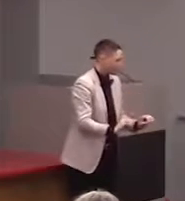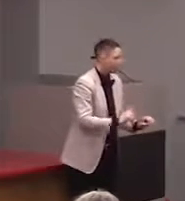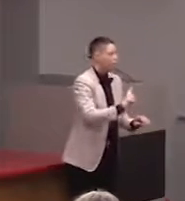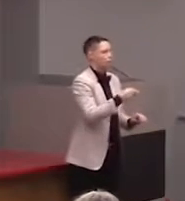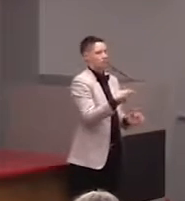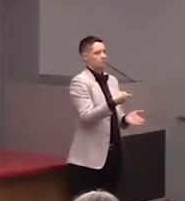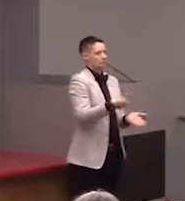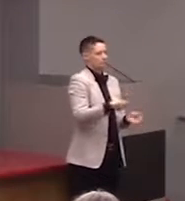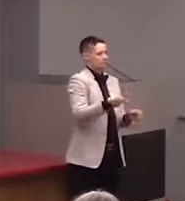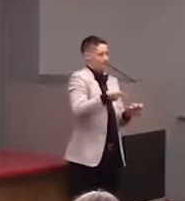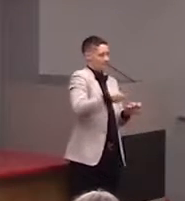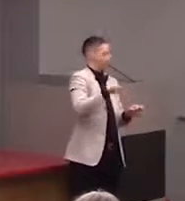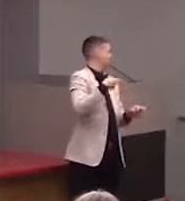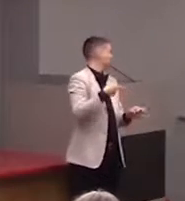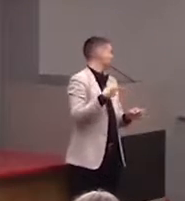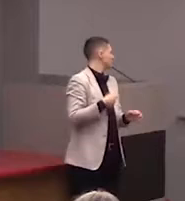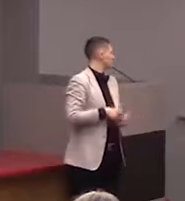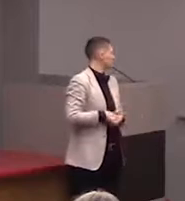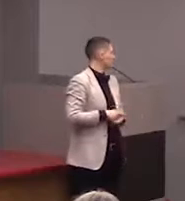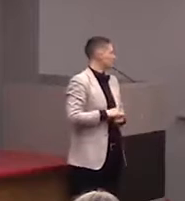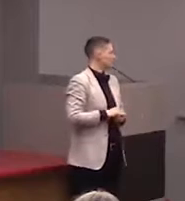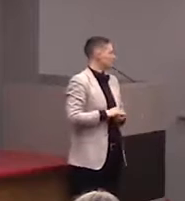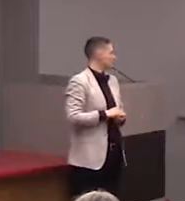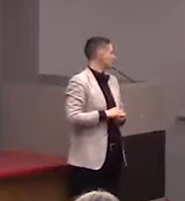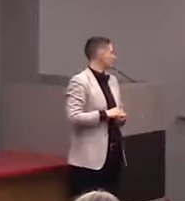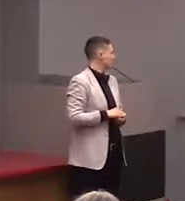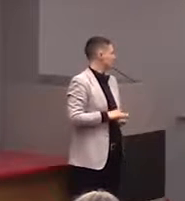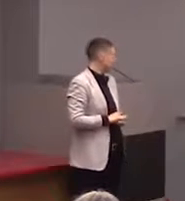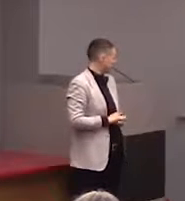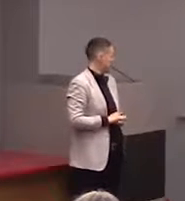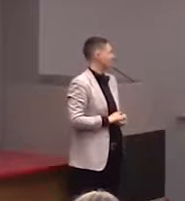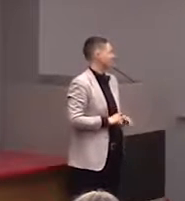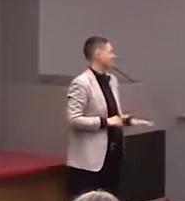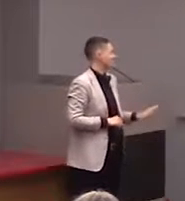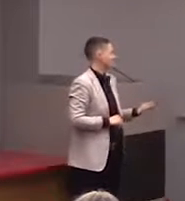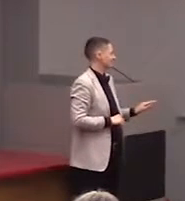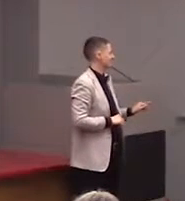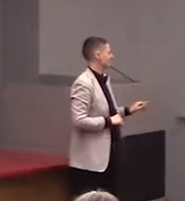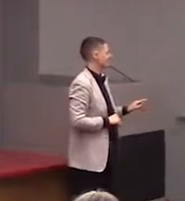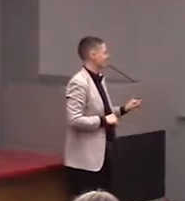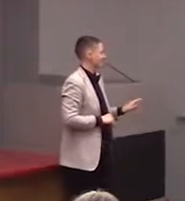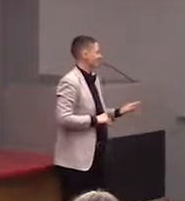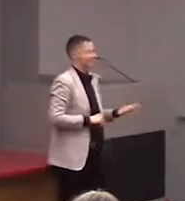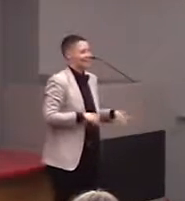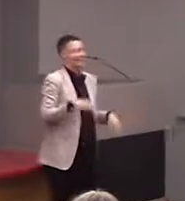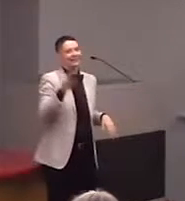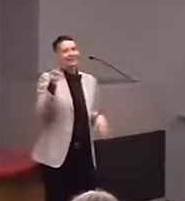[Chris] How do you decide the location of the token? That's something, consistency is what you want.